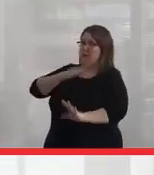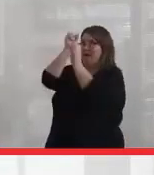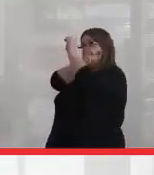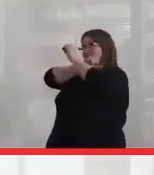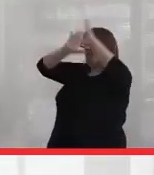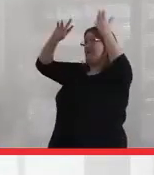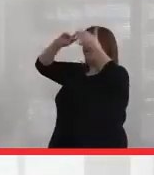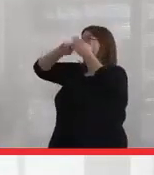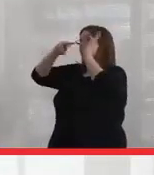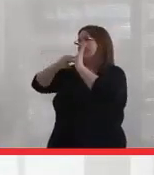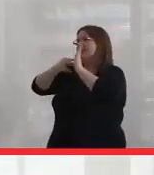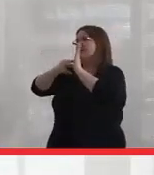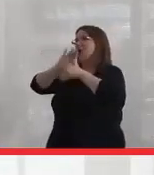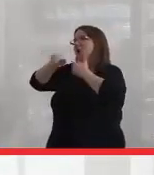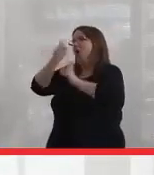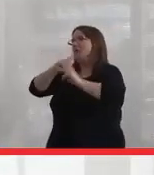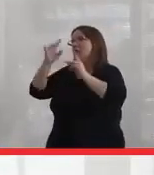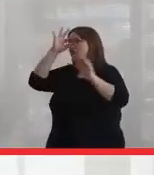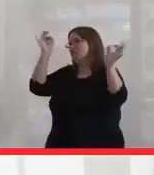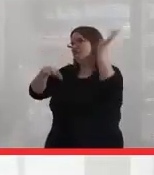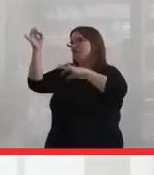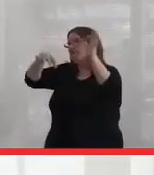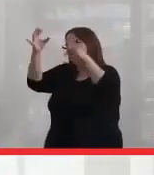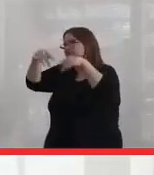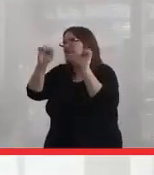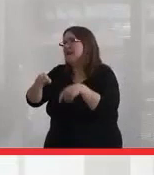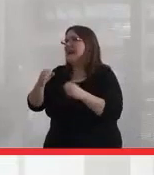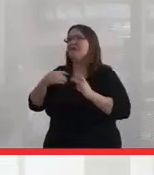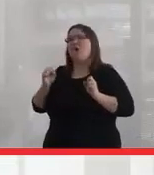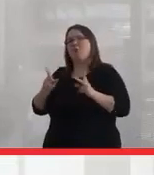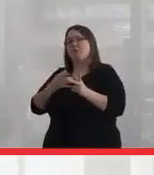though, what it means is that we all have a voice. We all have an opportunity to say what we need to say.